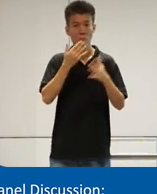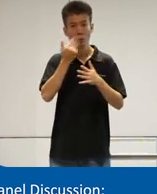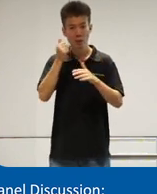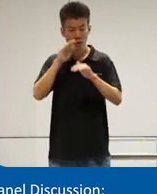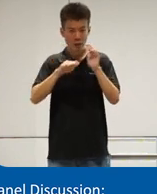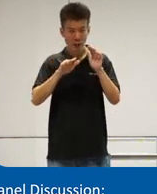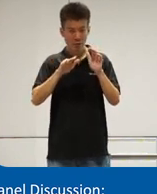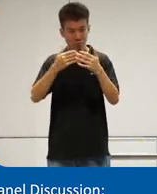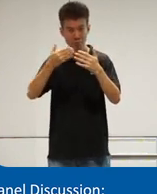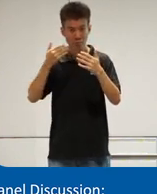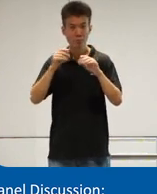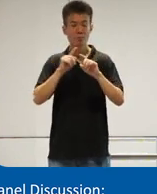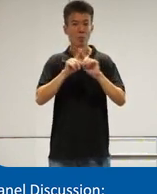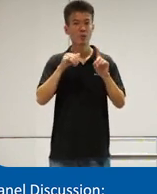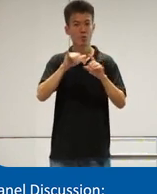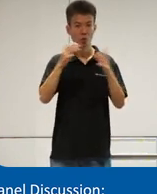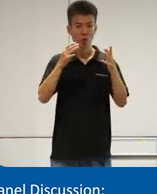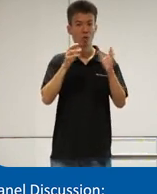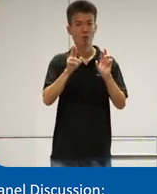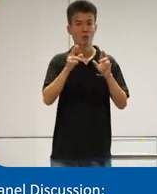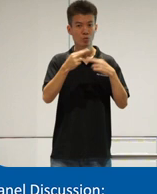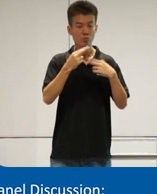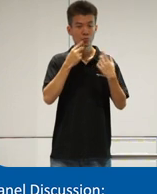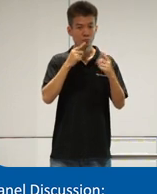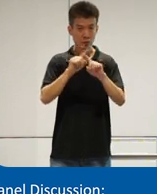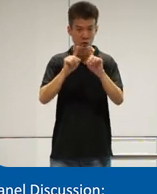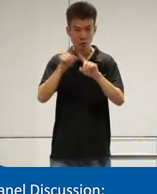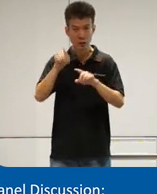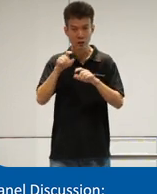been before but there's still a lot of room to address many different needs what about inclusive